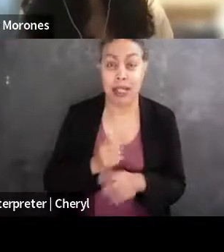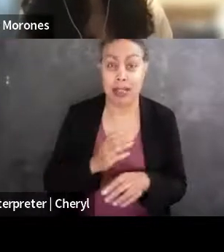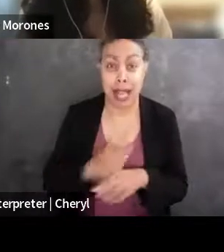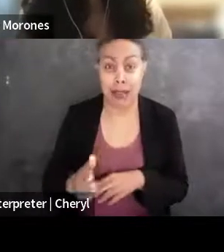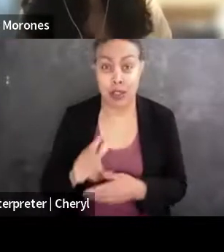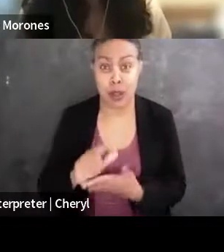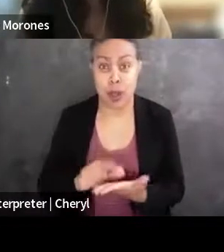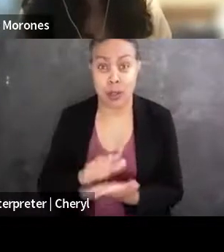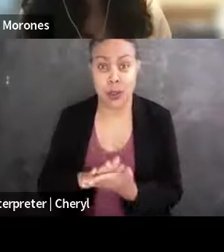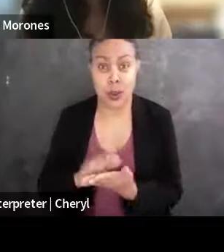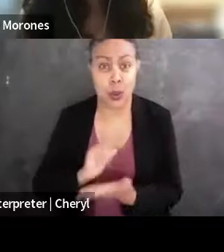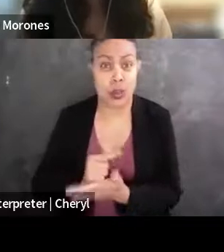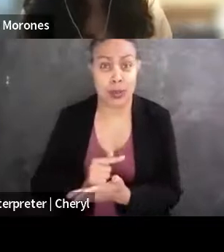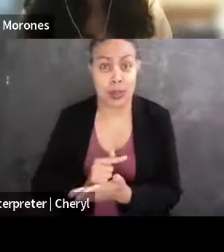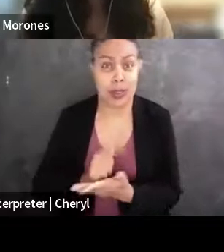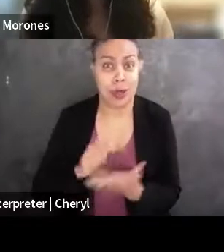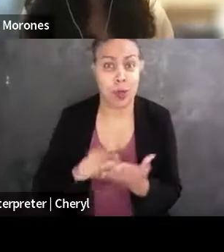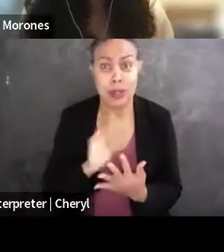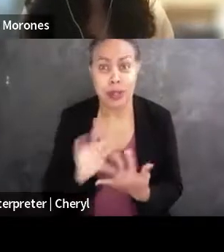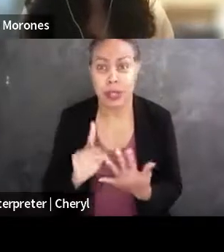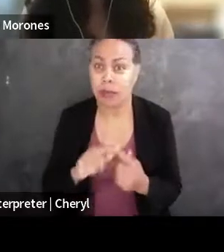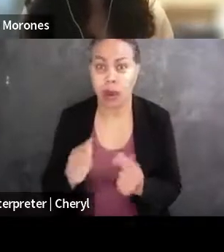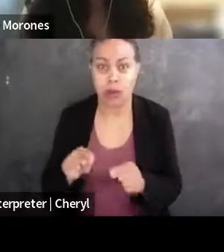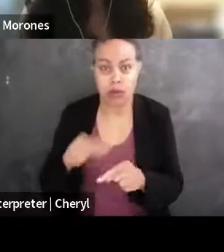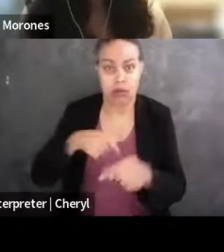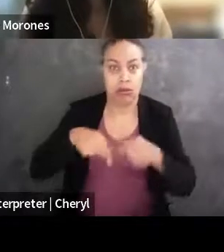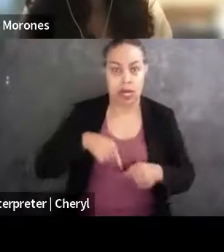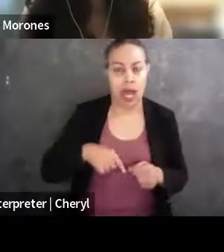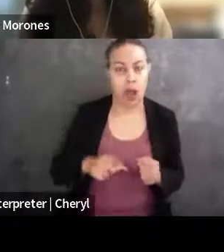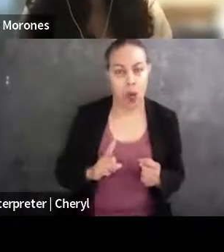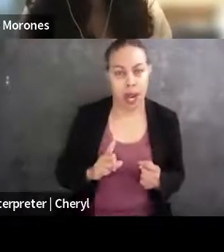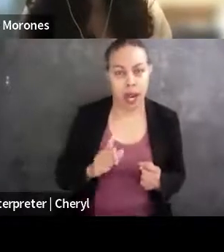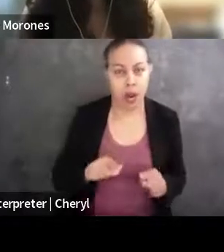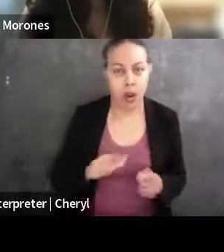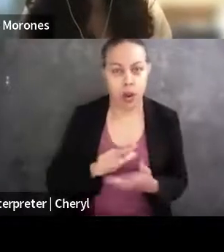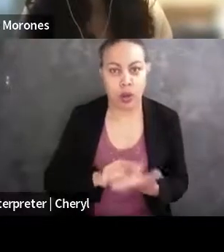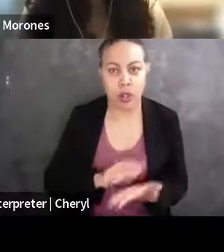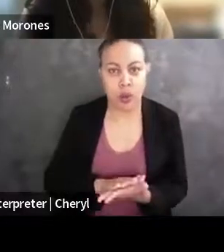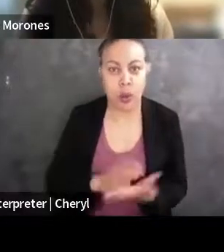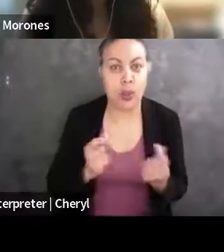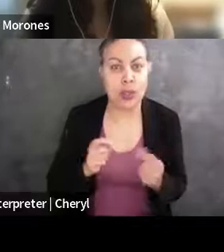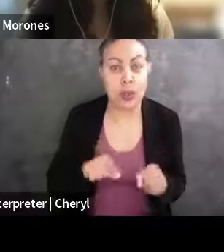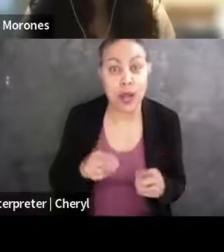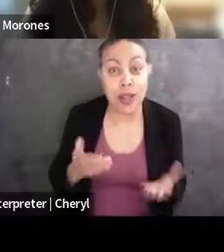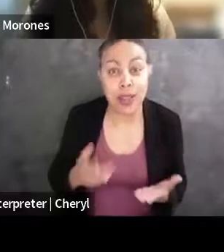it's also about, you know, where you go to law school, what you do while you're there, you know, what kinds of decisions you're making.